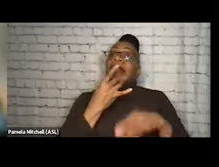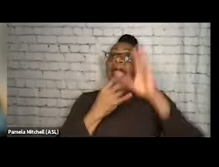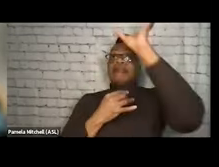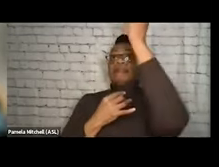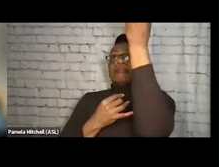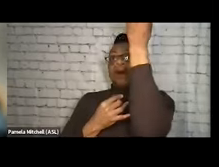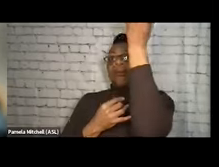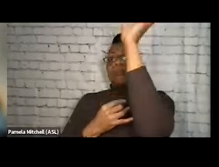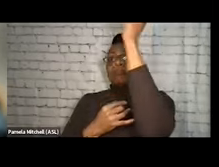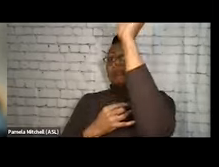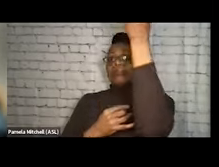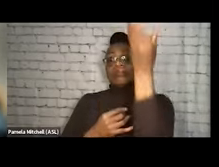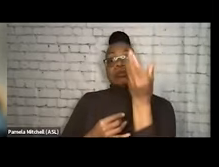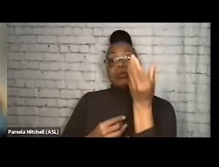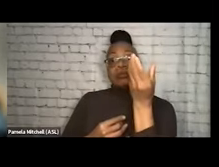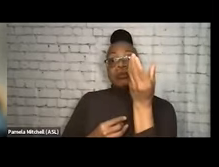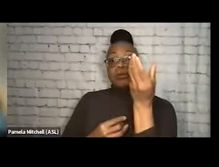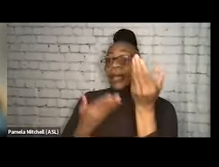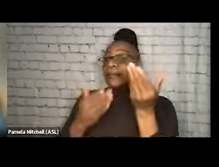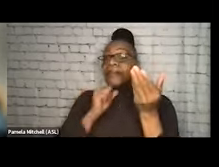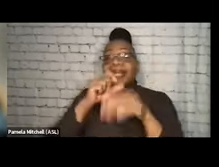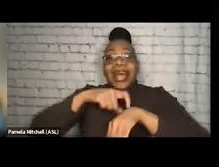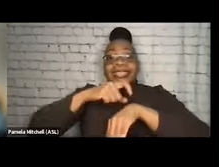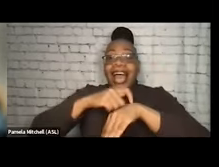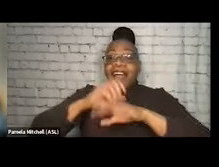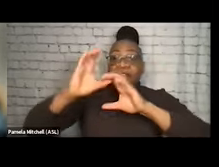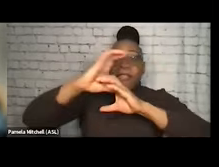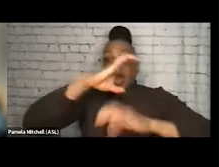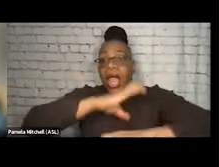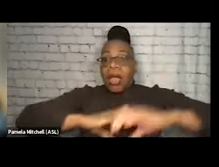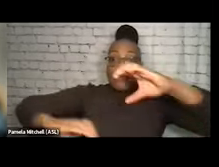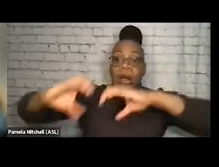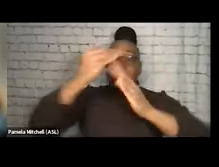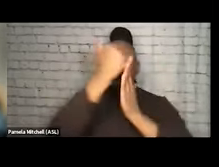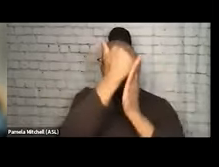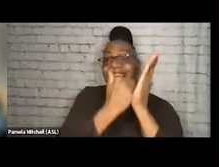I don't know. There is not time to give you the list of chemicals that exist in a light bulb, nor, you know, any more than there is